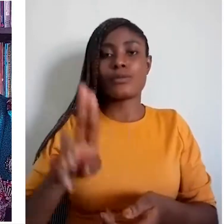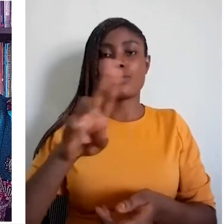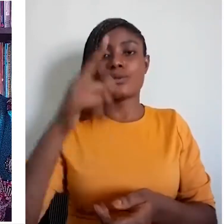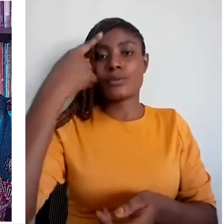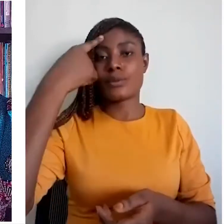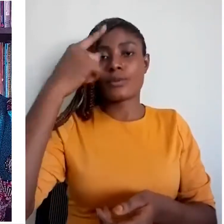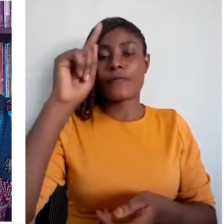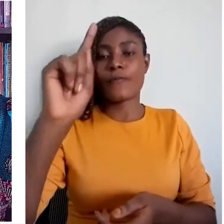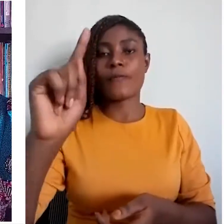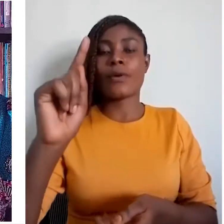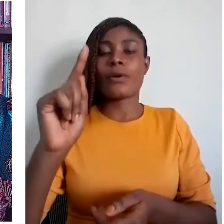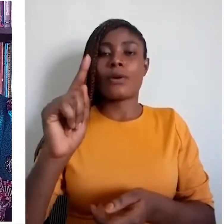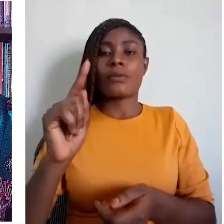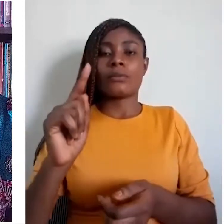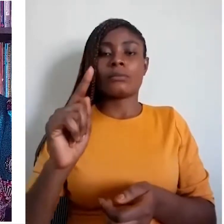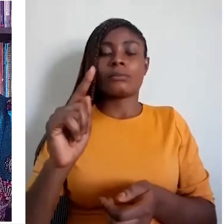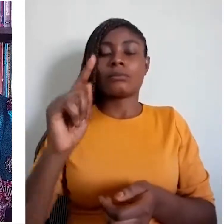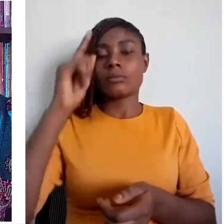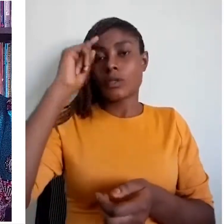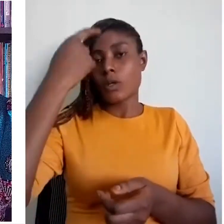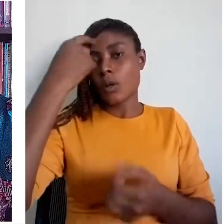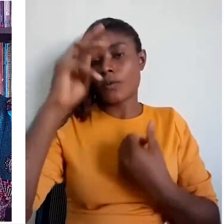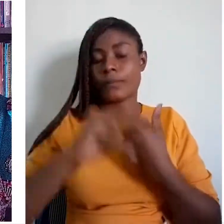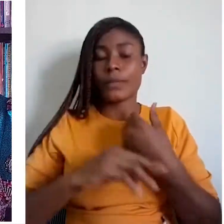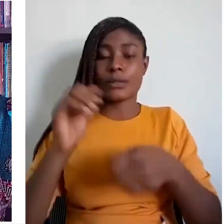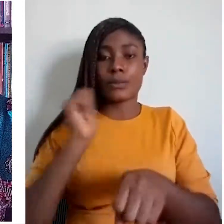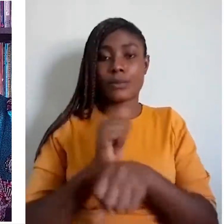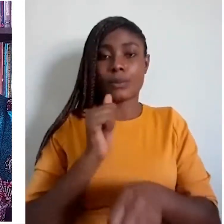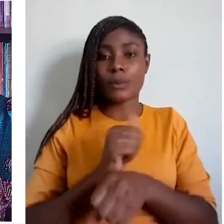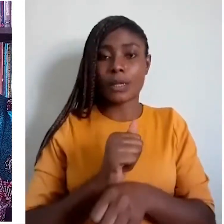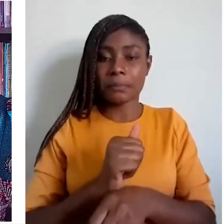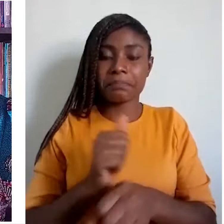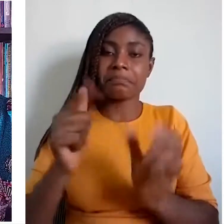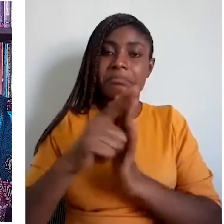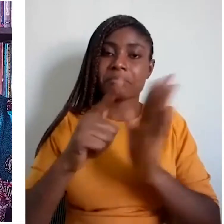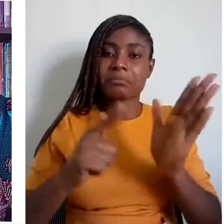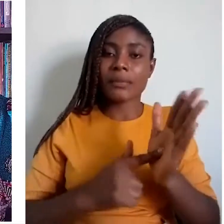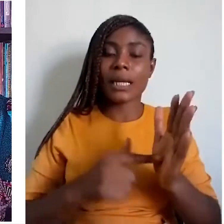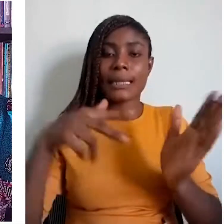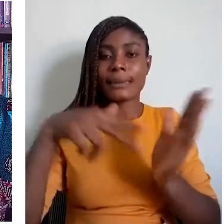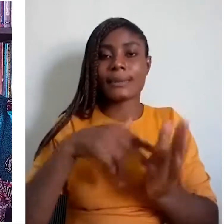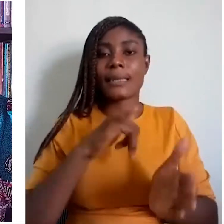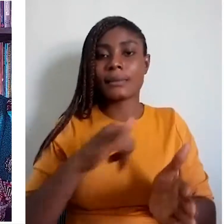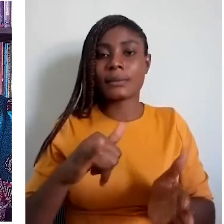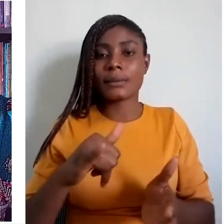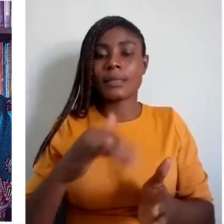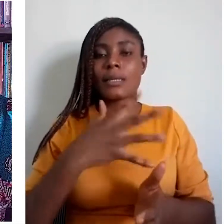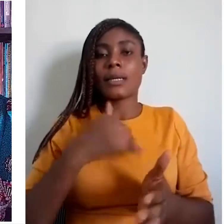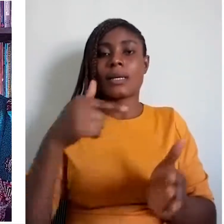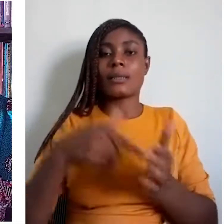They are assigned legal standing, and most of the time, they are the languages that the